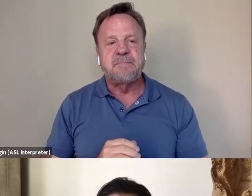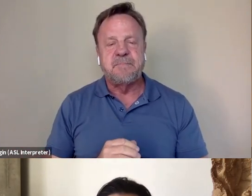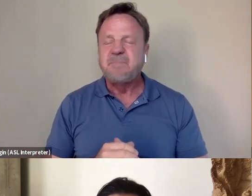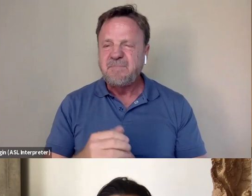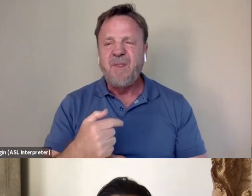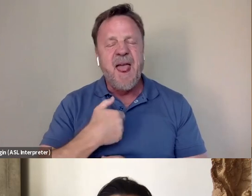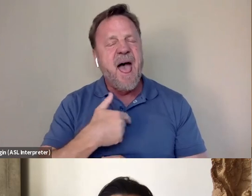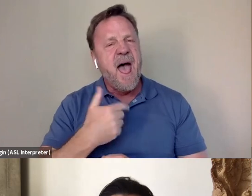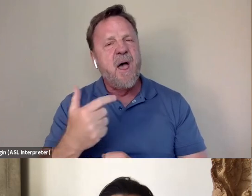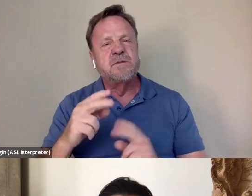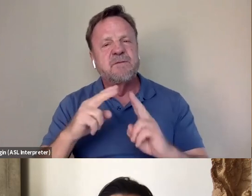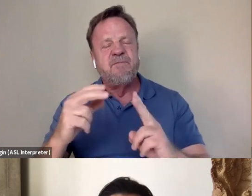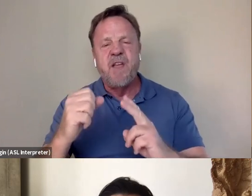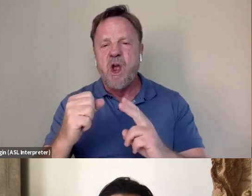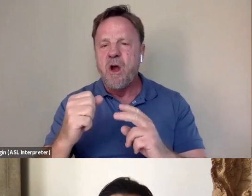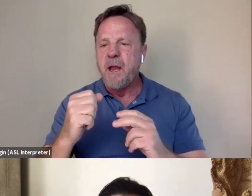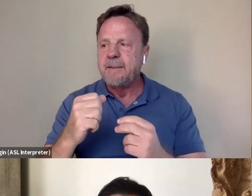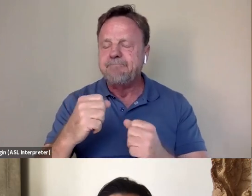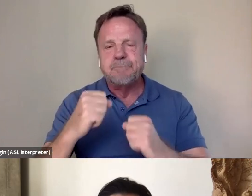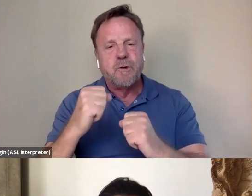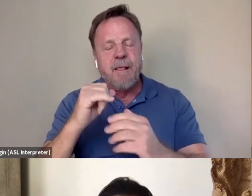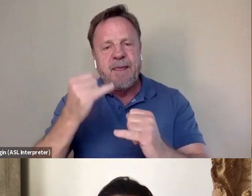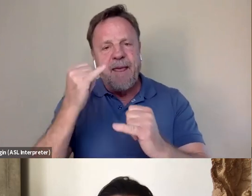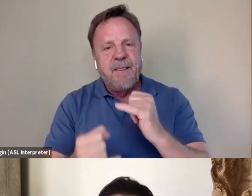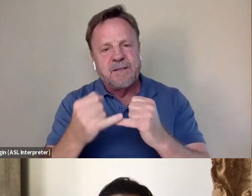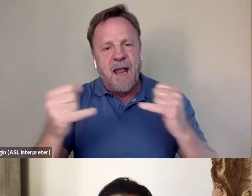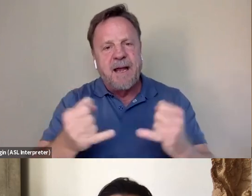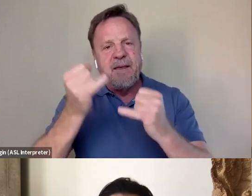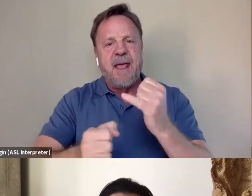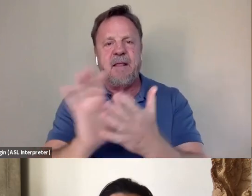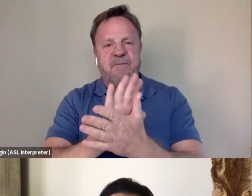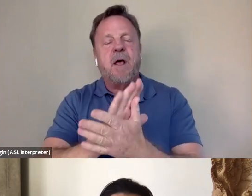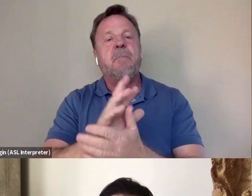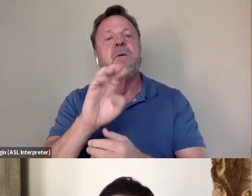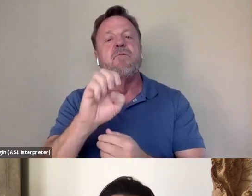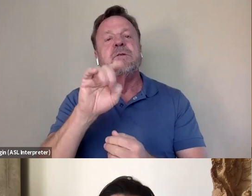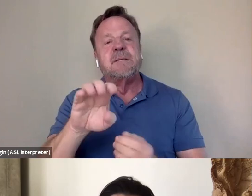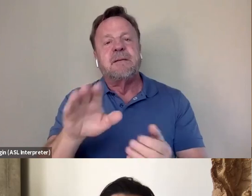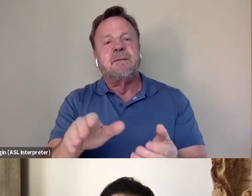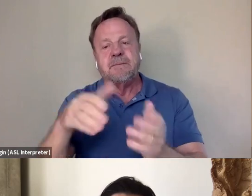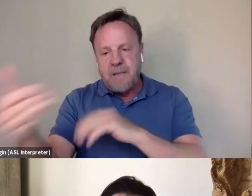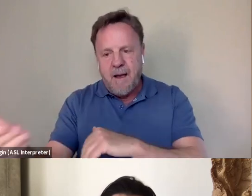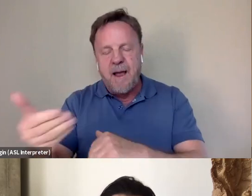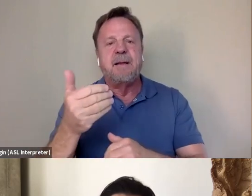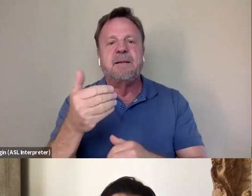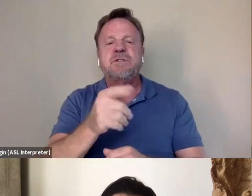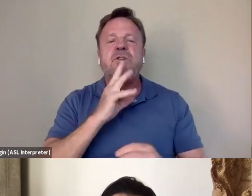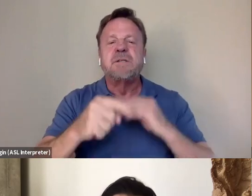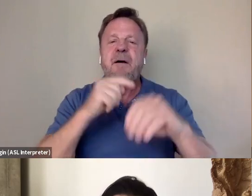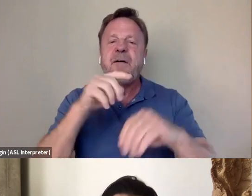that there was a line at the end of the film where, you know, Bruce Lee has passed away and she talks about finding these letters and how she found solace in reading them,